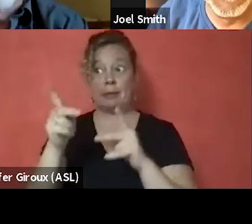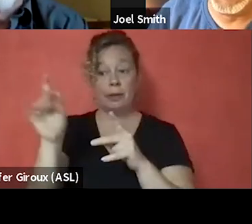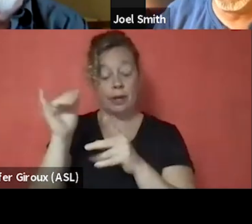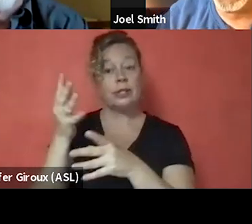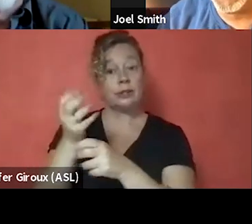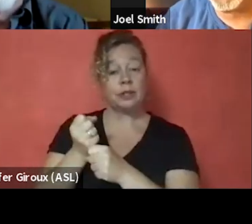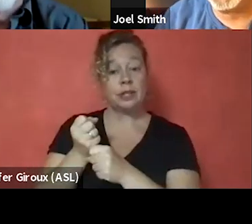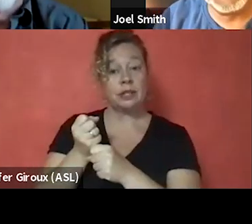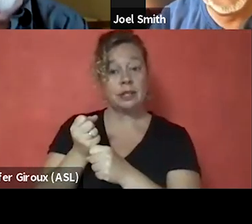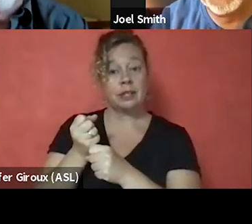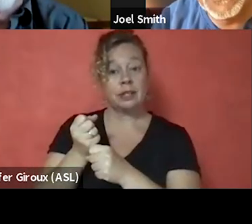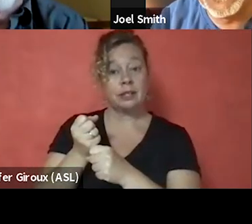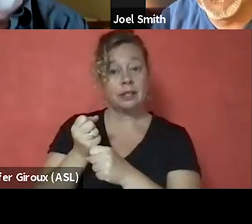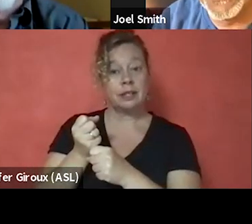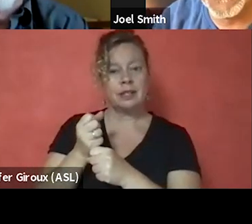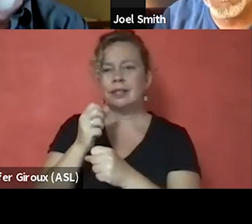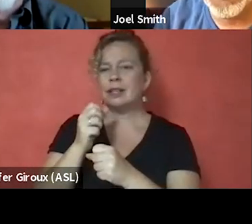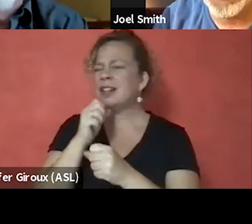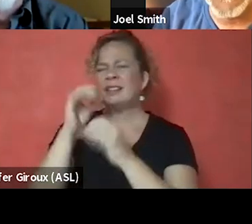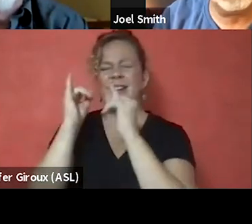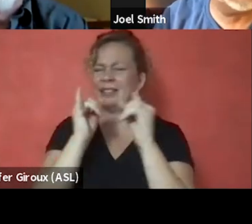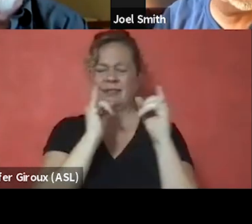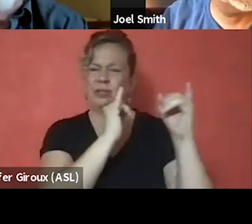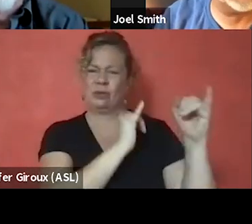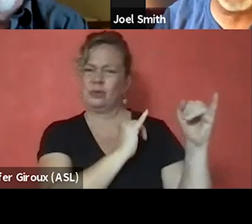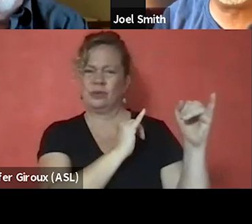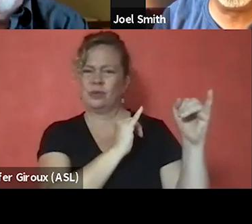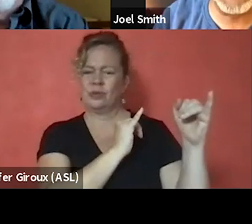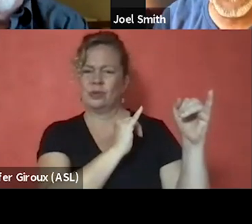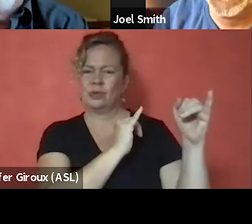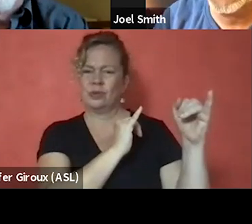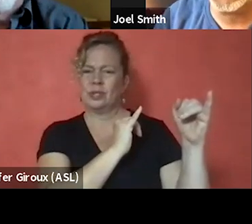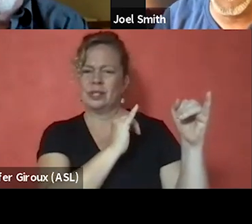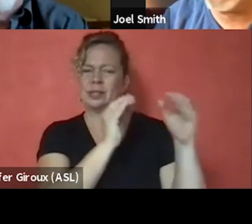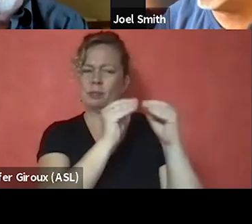And I don't think that's an individual thing as much as it is a social construct,